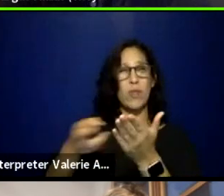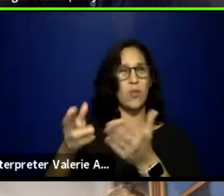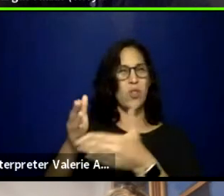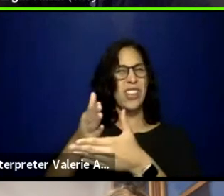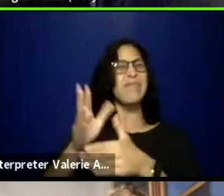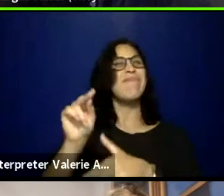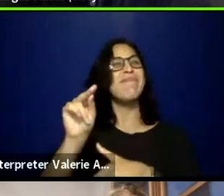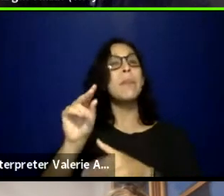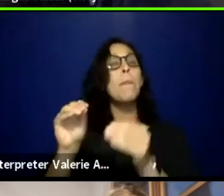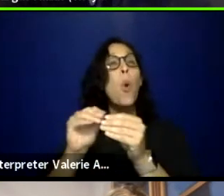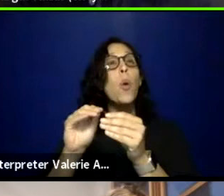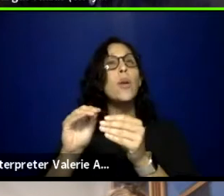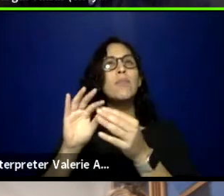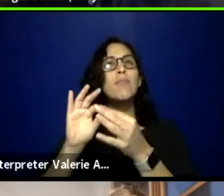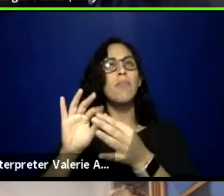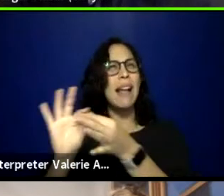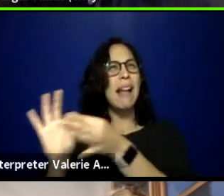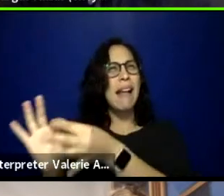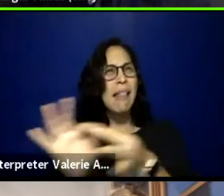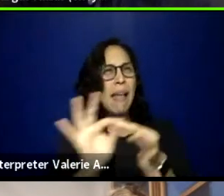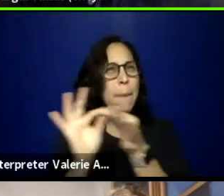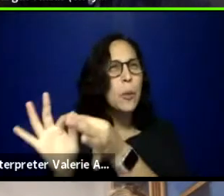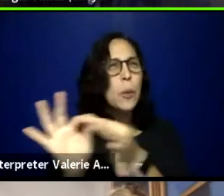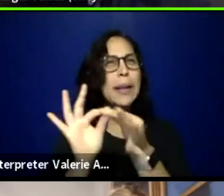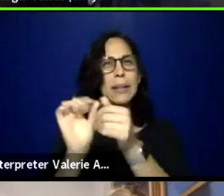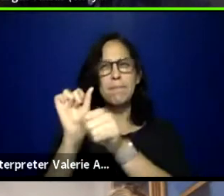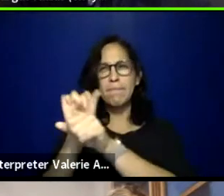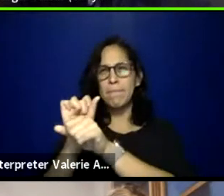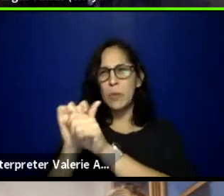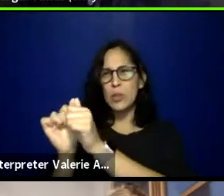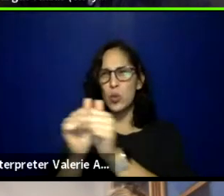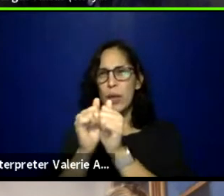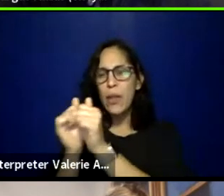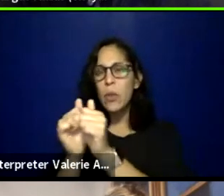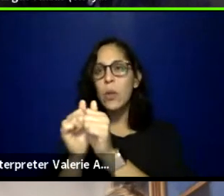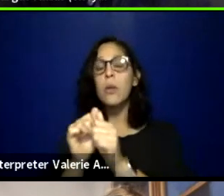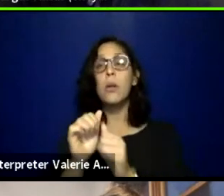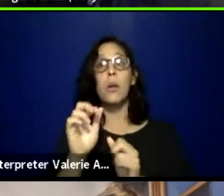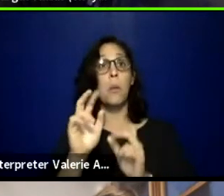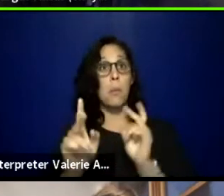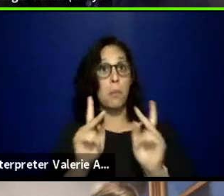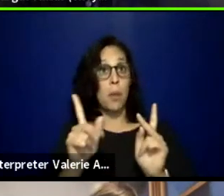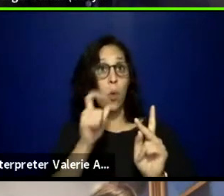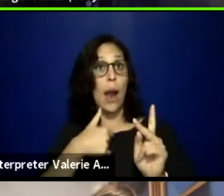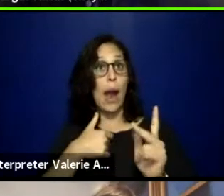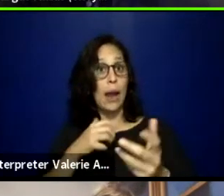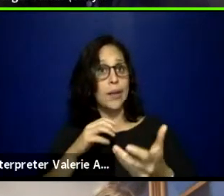And so, a lot of the folks that I work with are folks that I've followed for a long time,